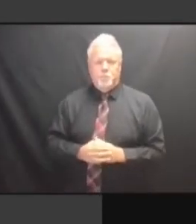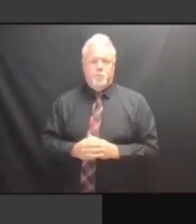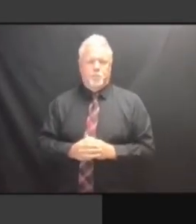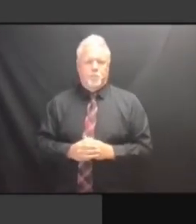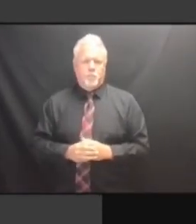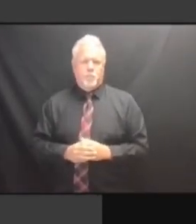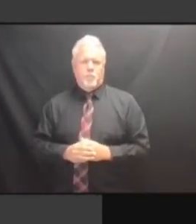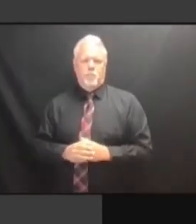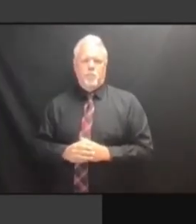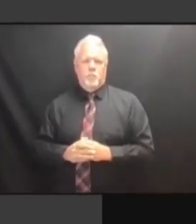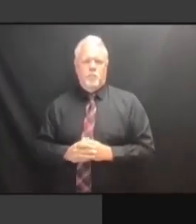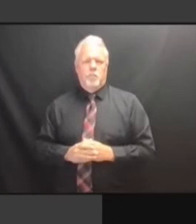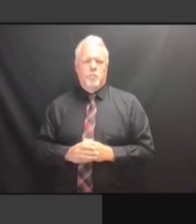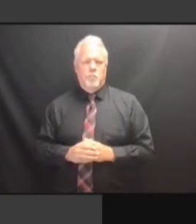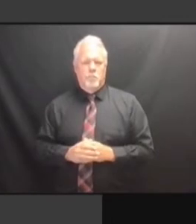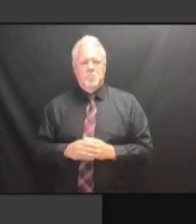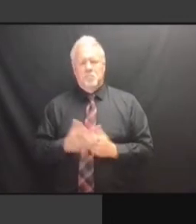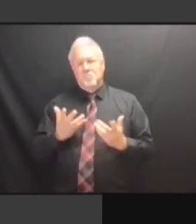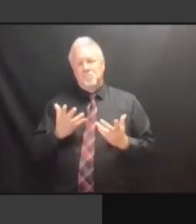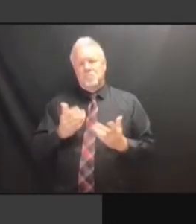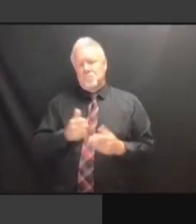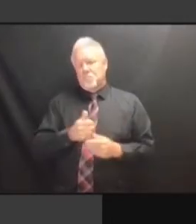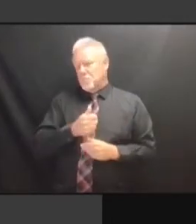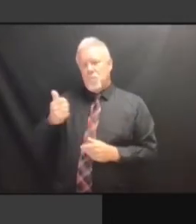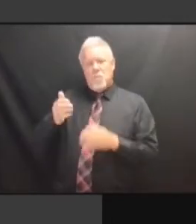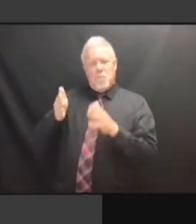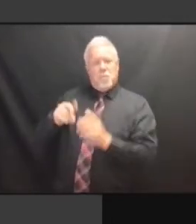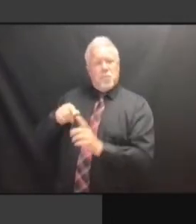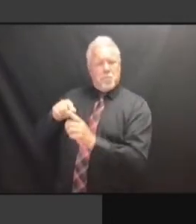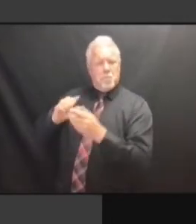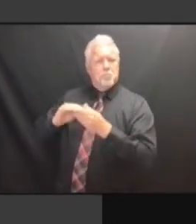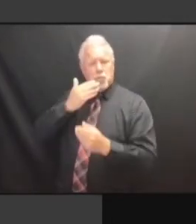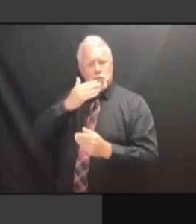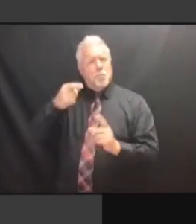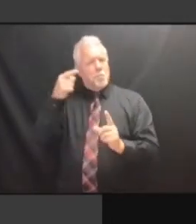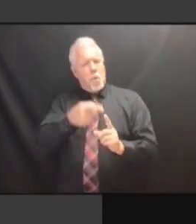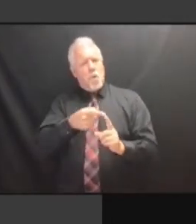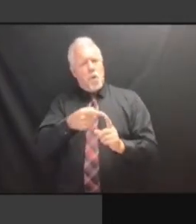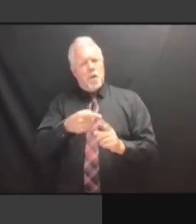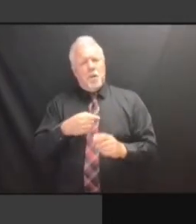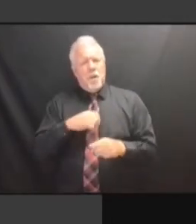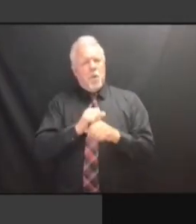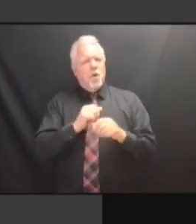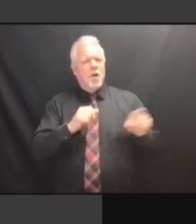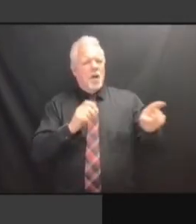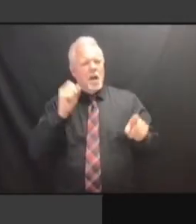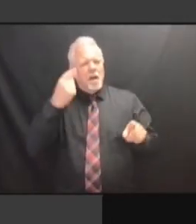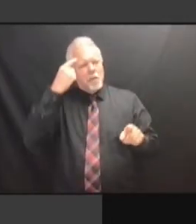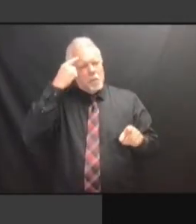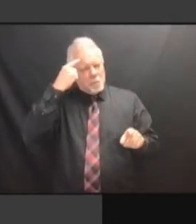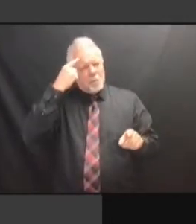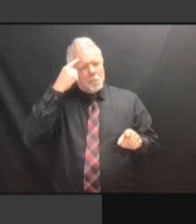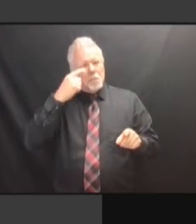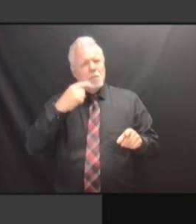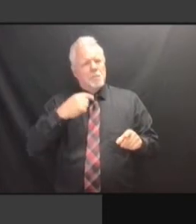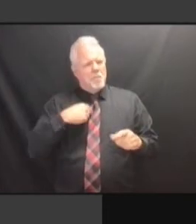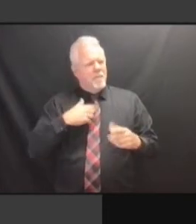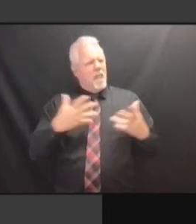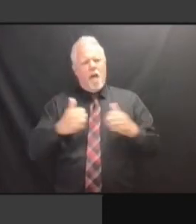I RAN A GOVERNMENT AND I HAD A LOT OF PEOPLE DOING I RAN A GOVERNMENT AND I HAD A LOT OF PEOPLE DOING REMOTE A LOT OF PEOPLE DOING REMOTE A LOT OF PEOPLE DOING REMOTE WORK. WORK. WORK. AND WORK. AND THAT WORK. AND THAT WAS WORK. AND THAT WAS TEN WORK. AND THAT WAS TEN YEARS WORK. AND THAT WAS TEN YEARS AGO. AND THAT WAS TEN YEARS AGO. AND THAT WAS TEN YEARS AGO. >> AND THAT WAS TEN YEARS AGO. >> REMOTE AND THAT WAS TEN YEARS AGO. >> REMOTE WORK, AND THAT WAS TEN YEARS AGO. >> REMOTE WORK, I'VE AND THAT WAS TEN YEARS AGO. >> REMOTE WORK, I'VE BEEN AND THAT WAS TEN YEARS AGO. >> REMOTE WORK, I'VE BEEN A REMOTE WORK, I'VE BEEN A REMOTE WORK, I'VE BEEN A REMOTE REMOTE WORK, I'VE BEEN A REMOTE WORKER REMOTE WORK, I'VE BEEN A REMOTE WORKER DUE REMOTE WORK, I'VE BEEN A REMOTE WORKER DUE TO REMOTE WORK, I'VE BEEN A REMOTE WORKER DUE TO A